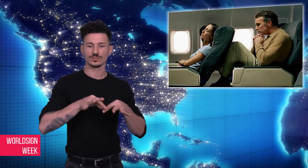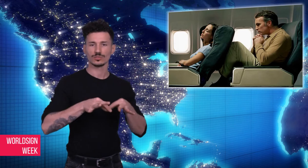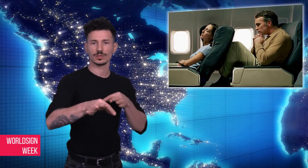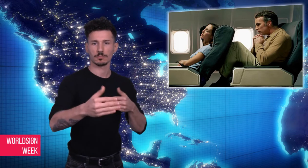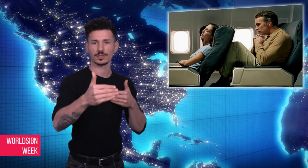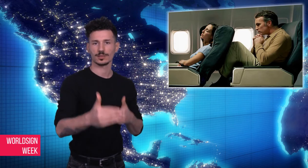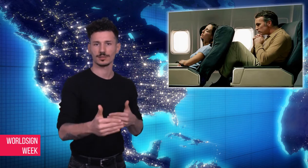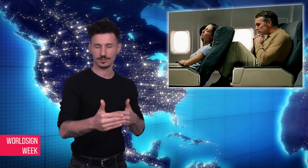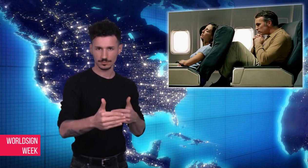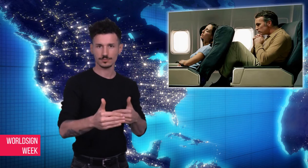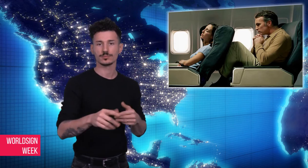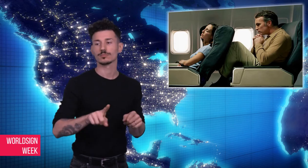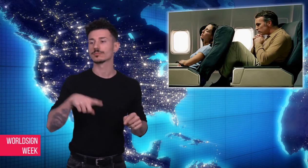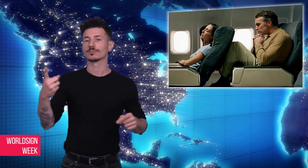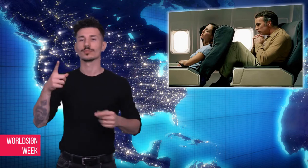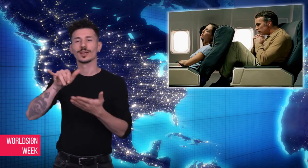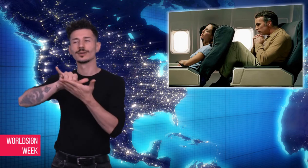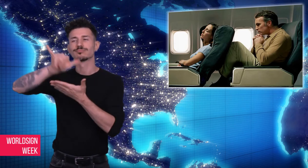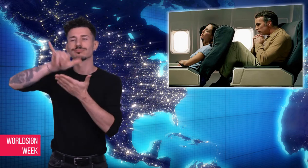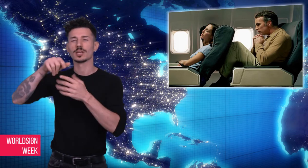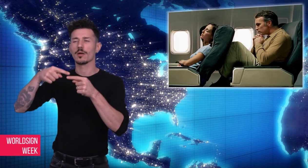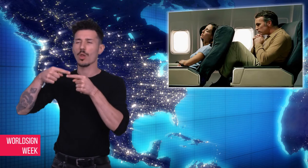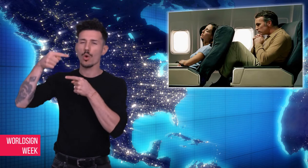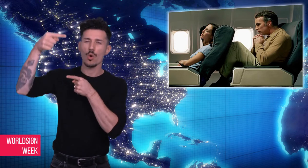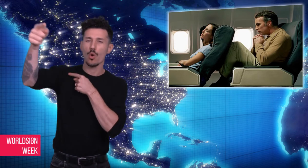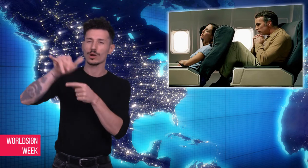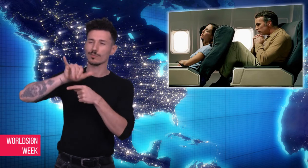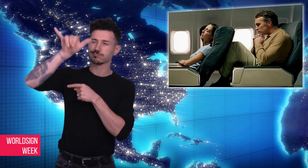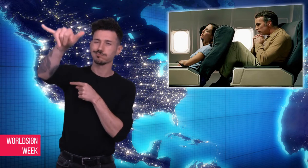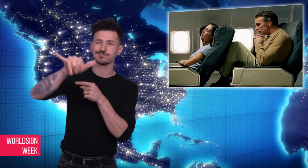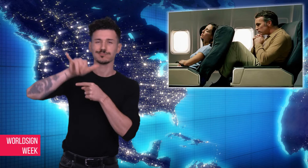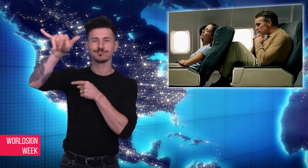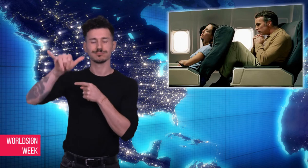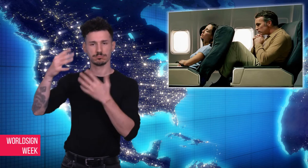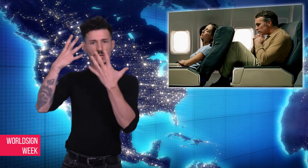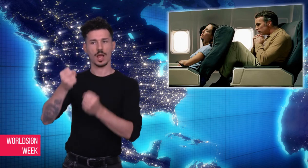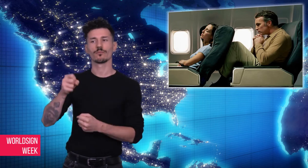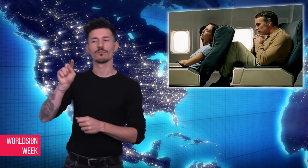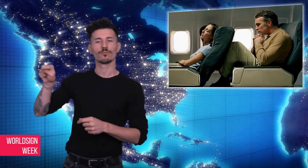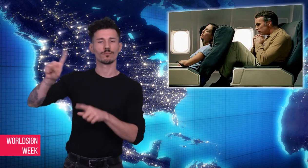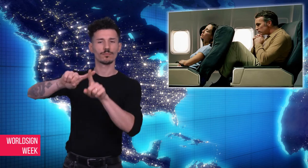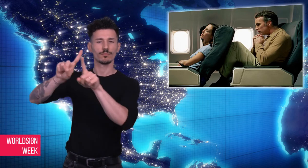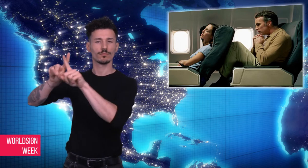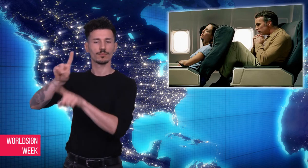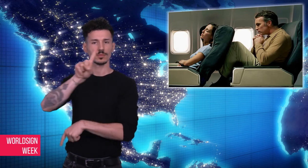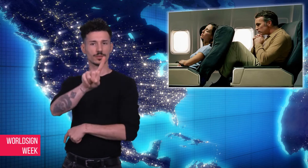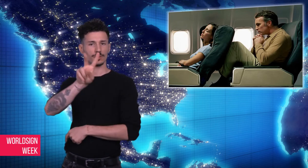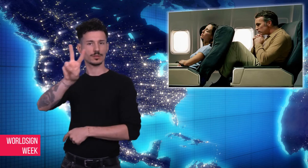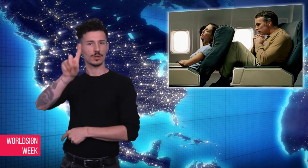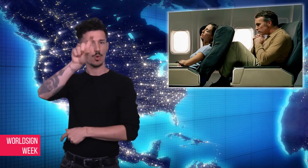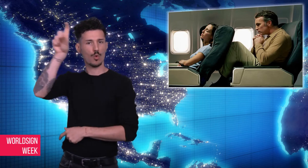for long flights. Now lawmakers in both Republican and